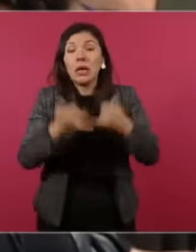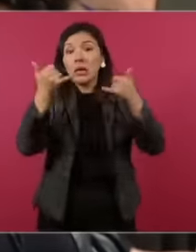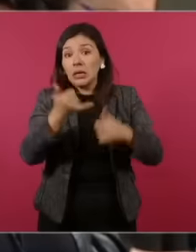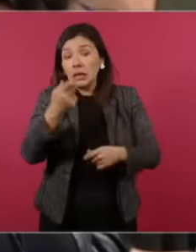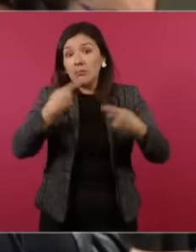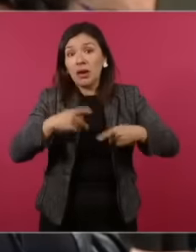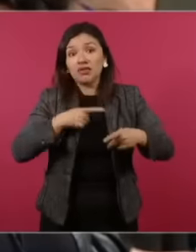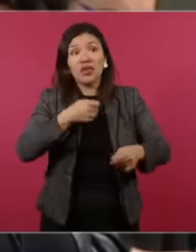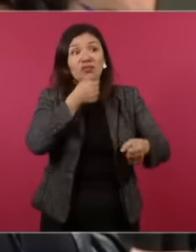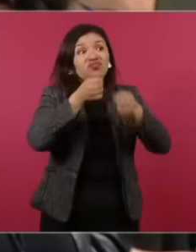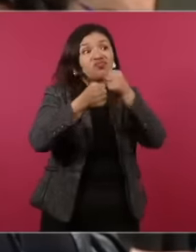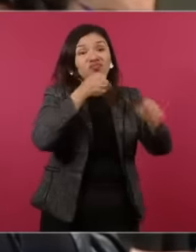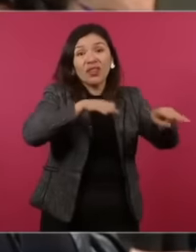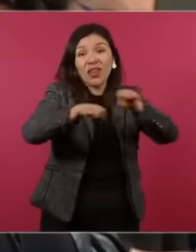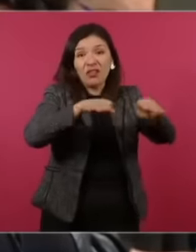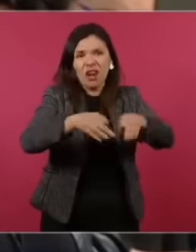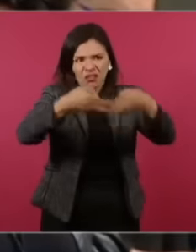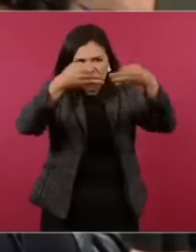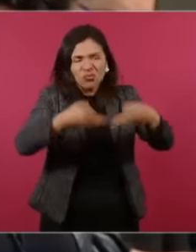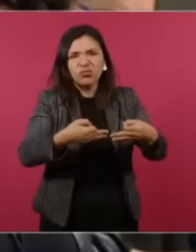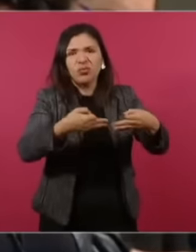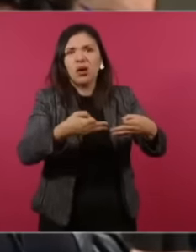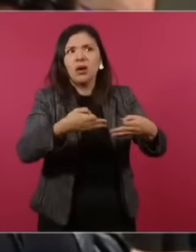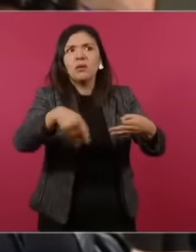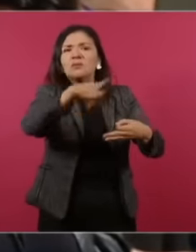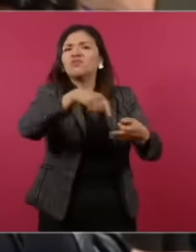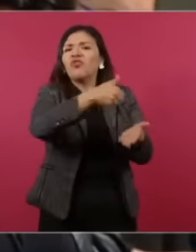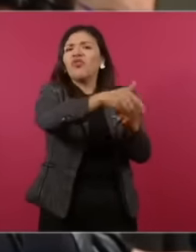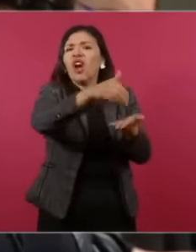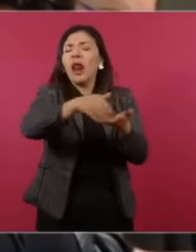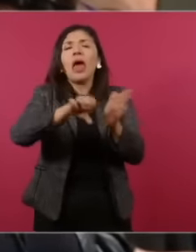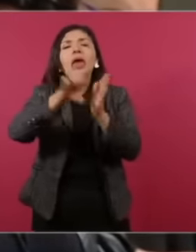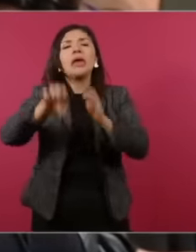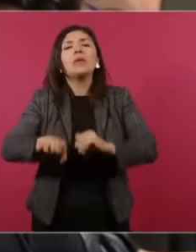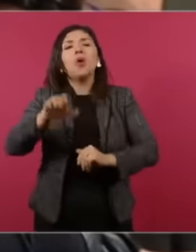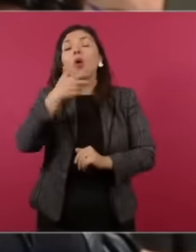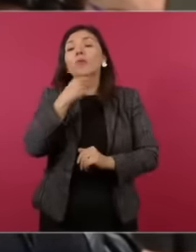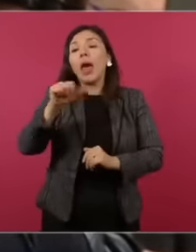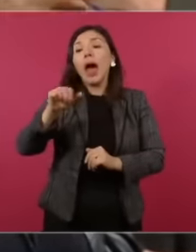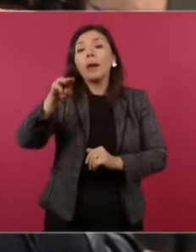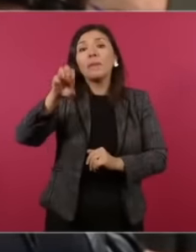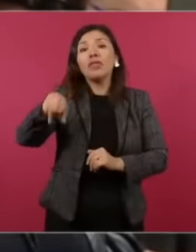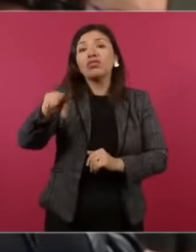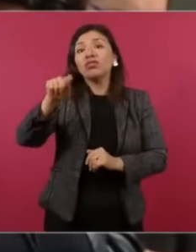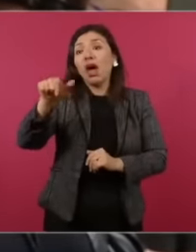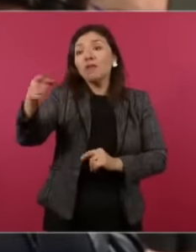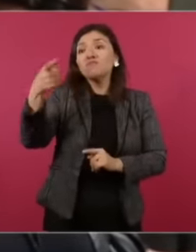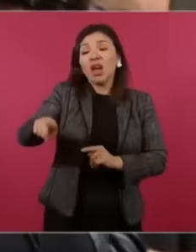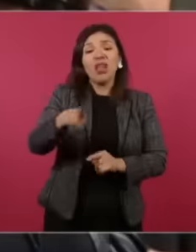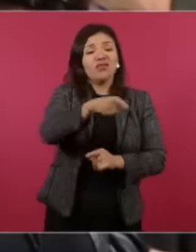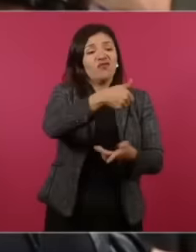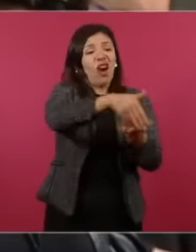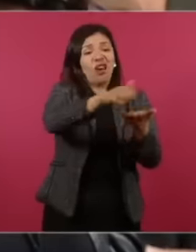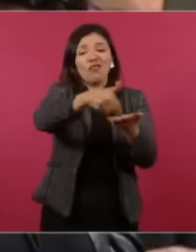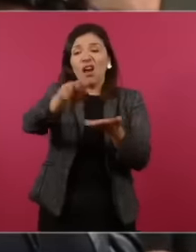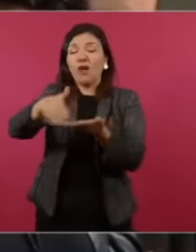I don't know if Armenta, for example, Puebla, has said run me to this one and this one and this one but but